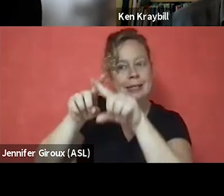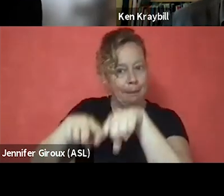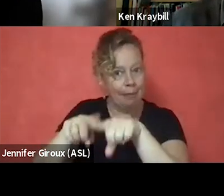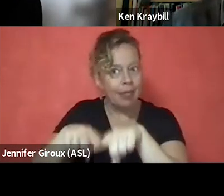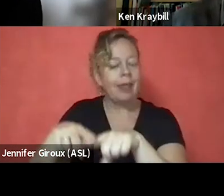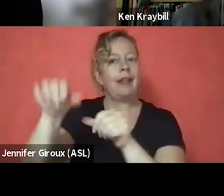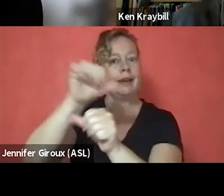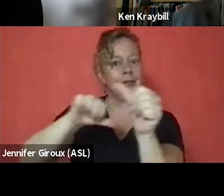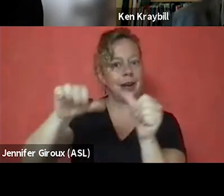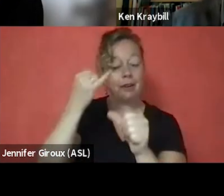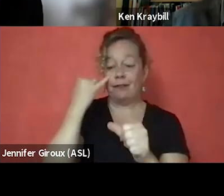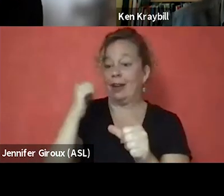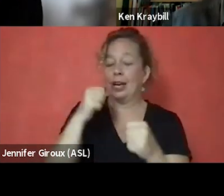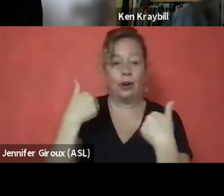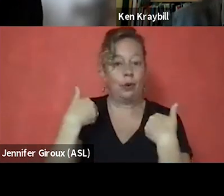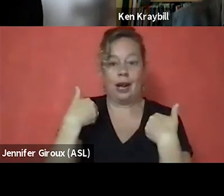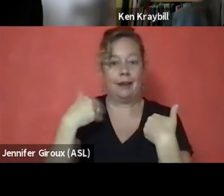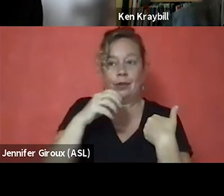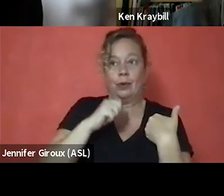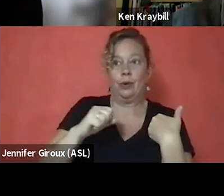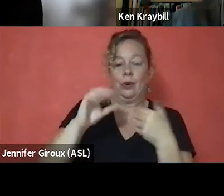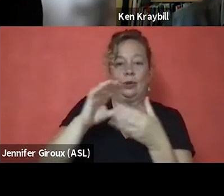If I don't have the veteran's story, 'cause that's not my hammer.